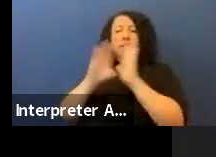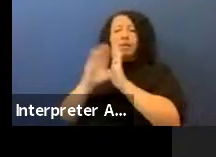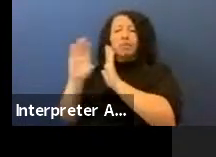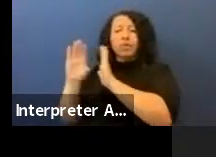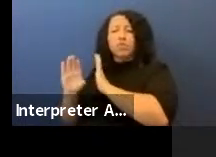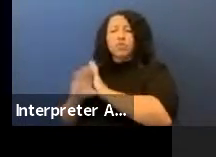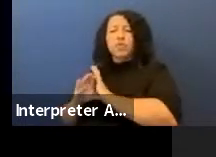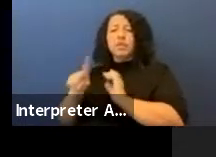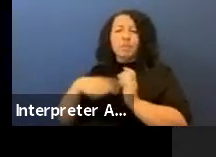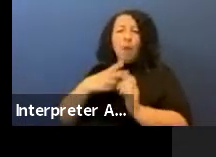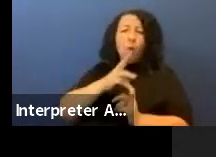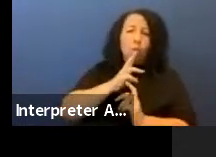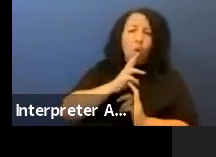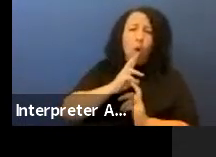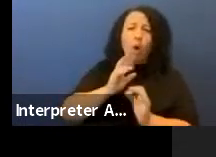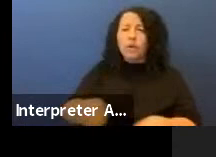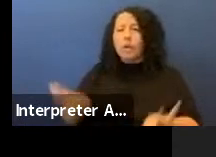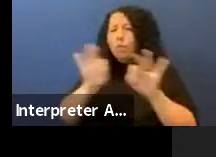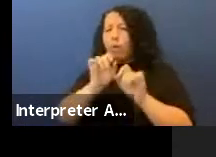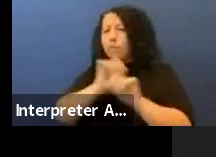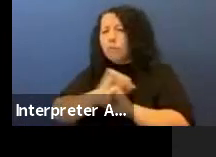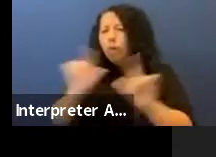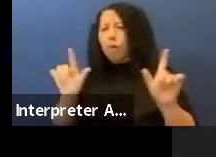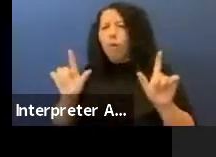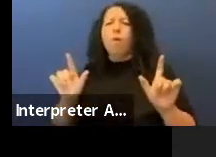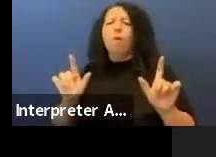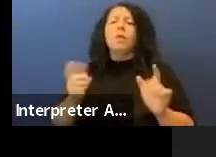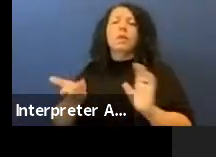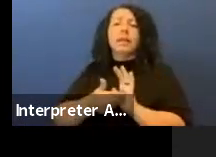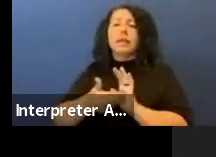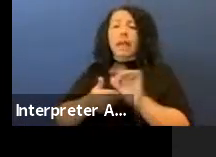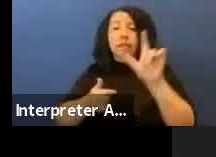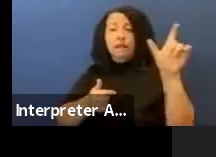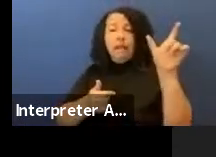and how important it is for everyone. And again on the left is the primary prints